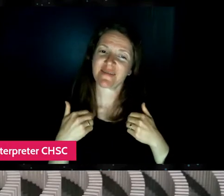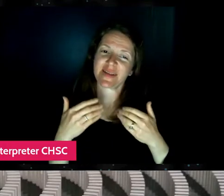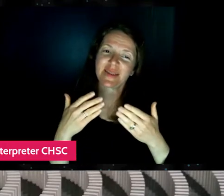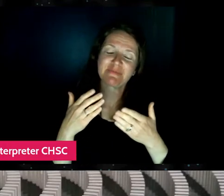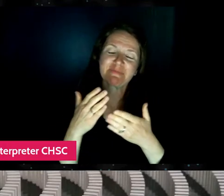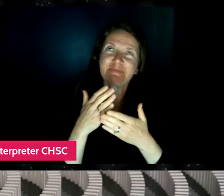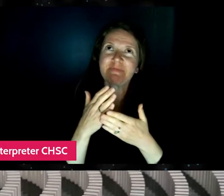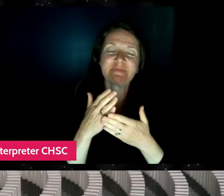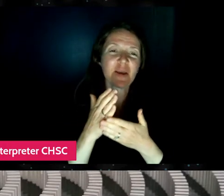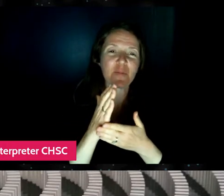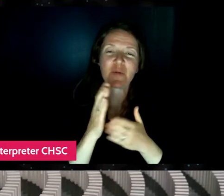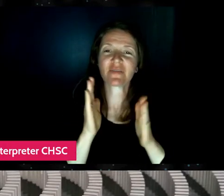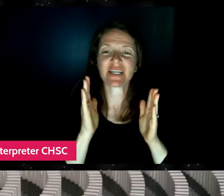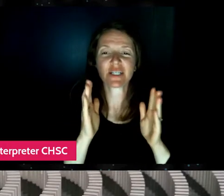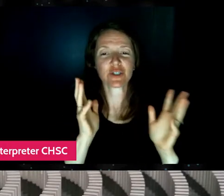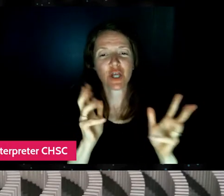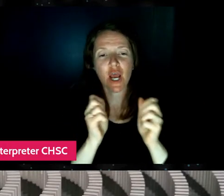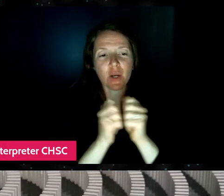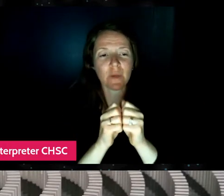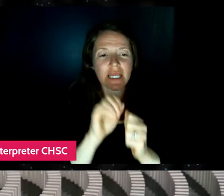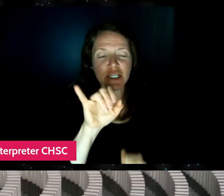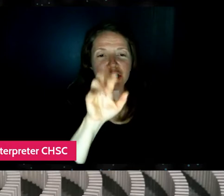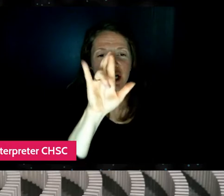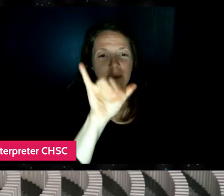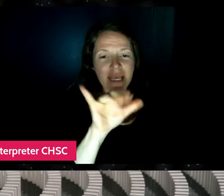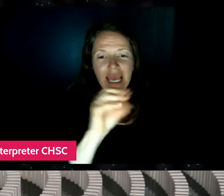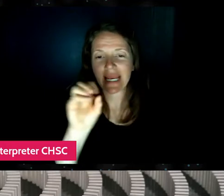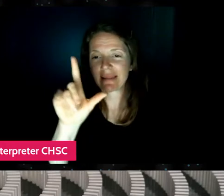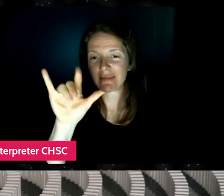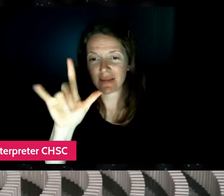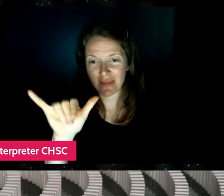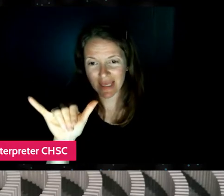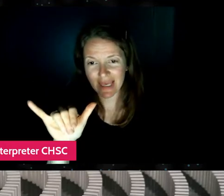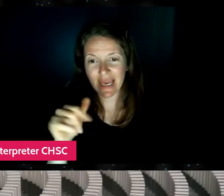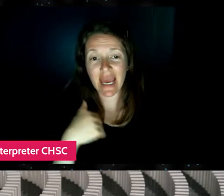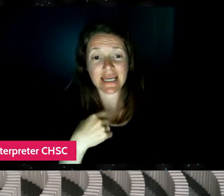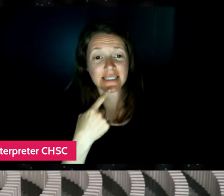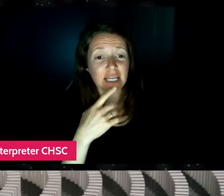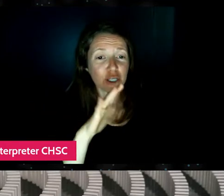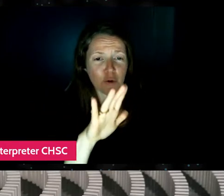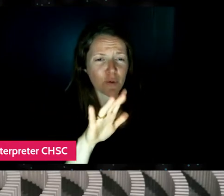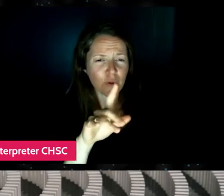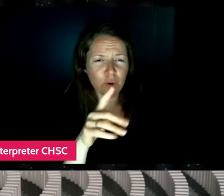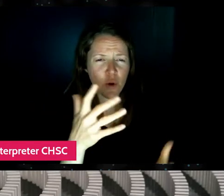and ask them, what do you wanna be asked? So to Jeremy, to wrap us up,